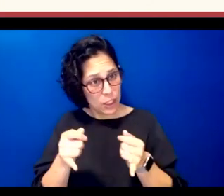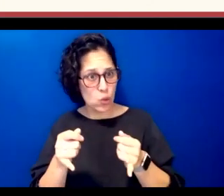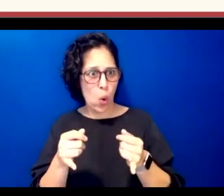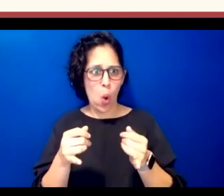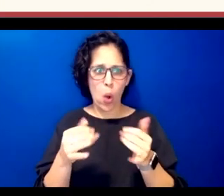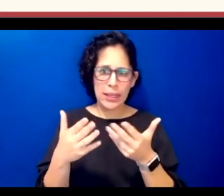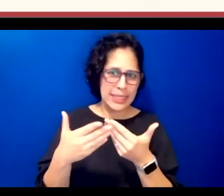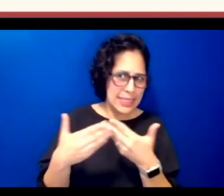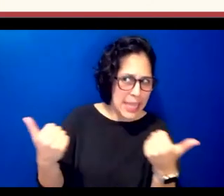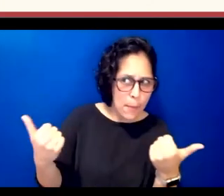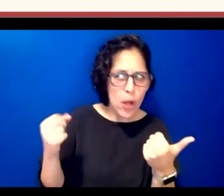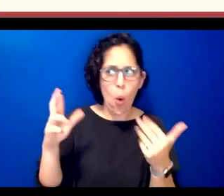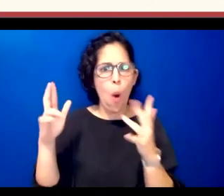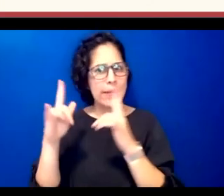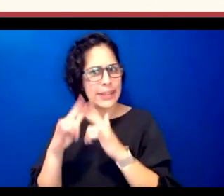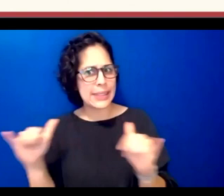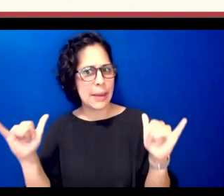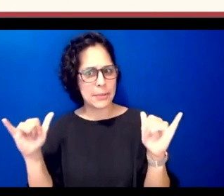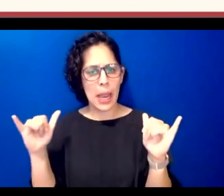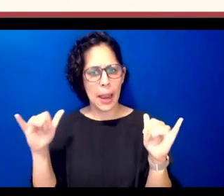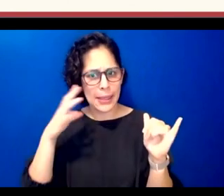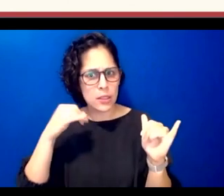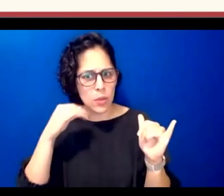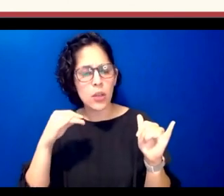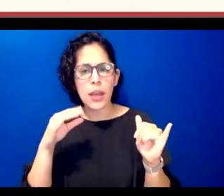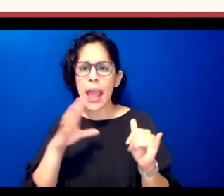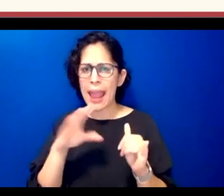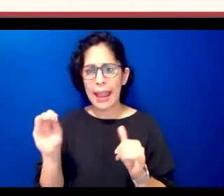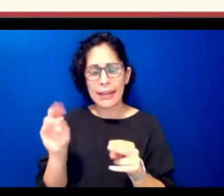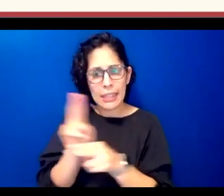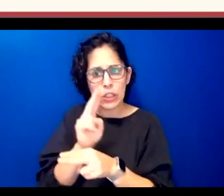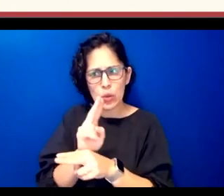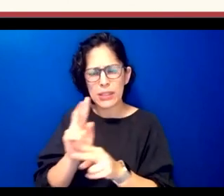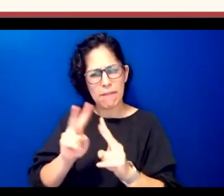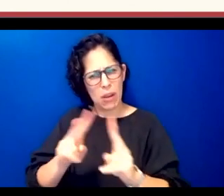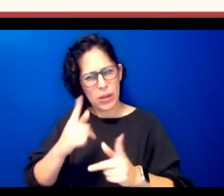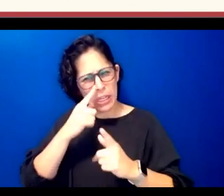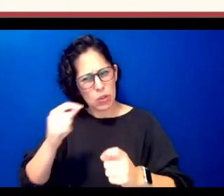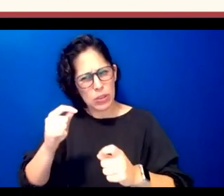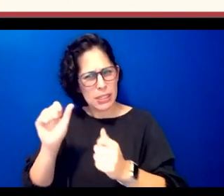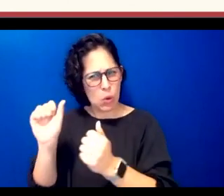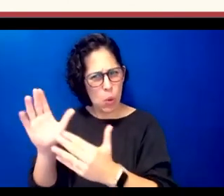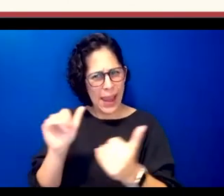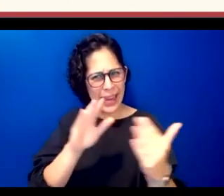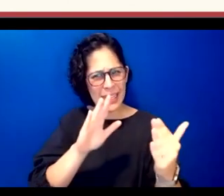experience and and it's being used in very interesting particular ways to create interactive